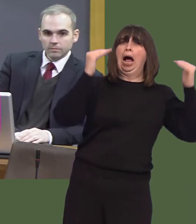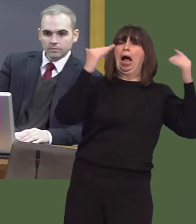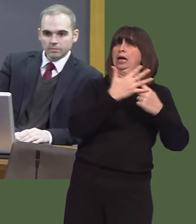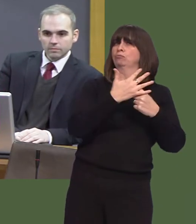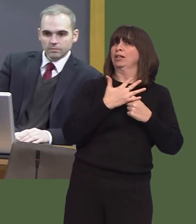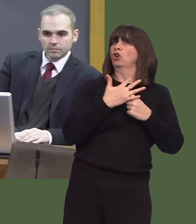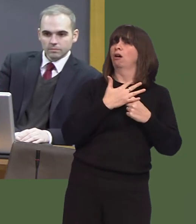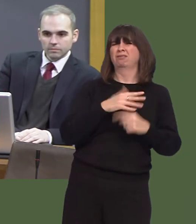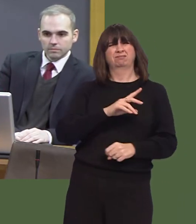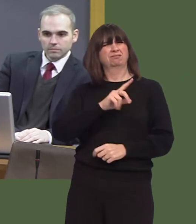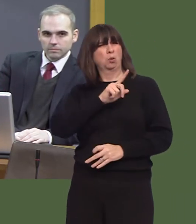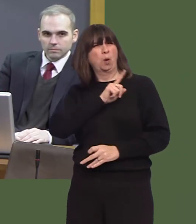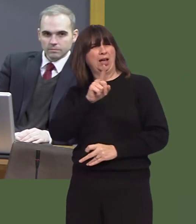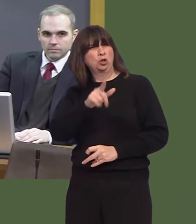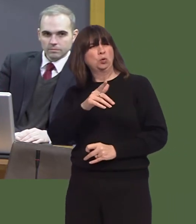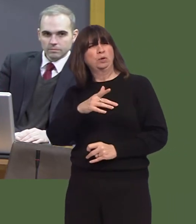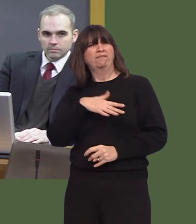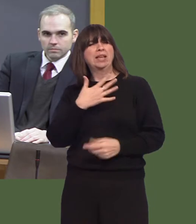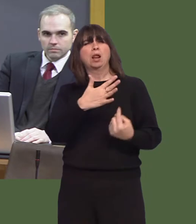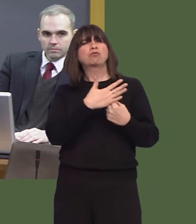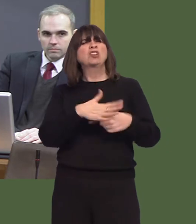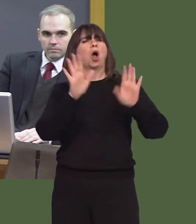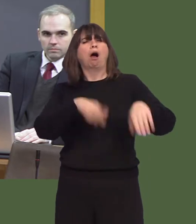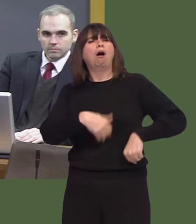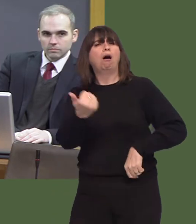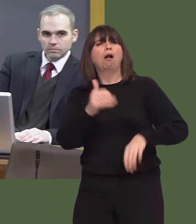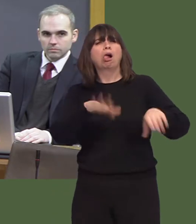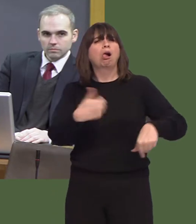Why do you underestimate these pressures every year?